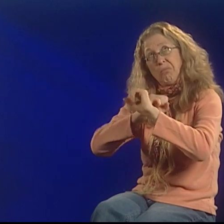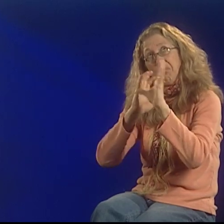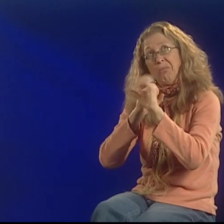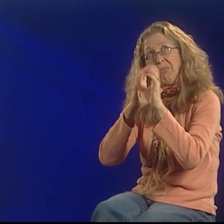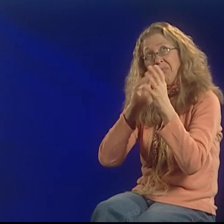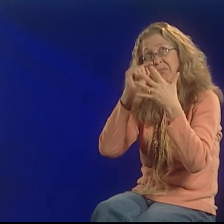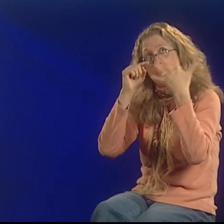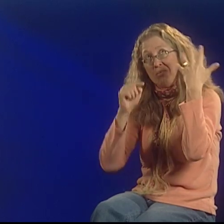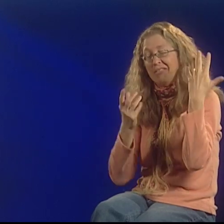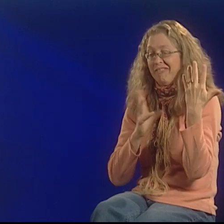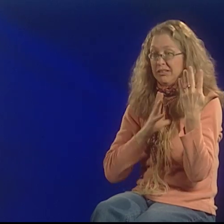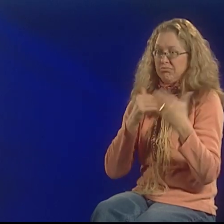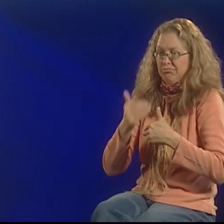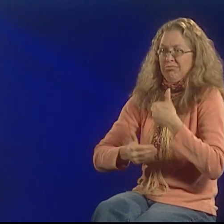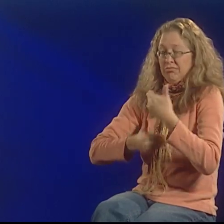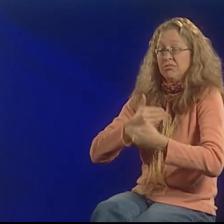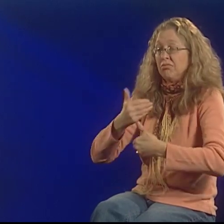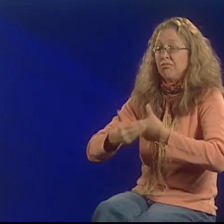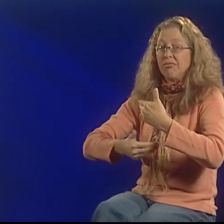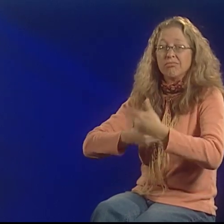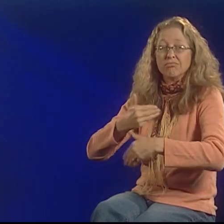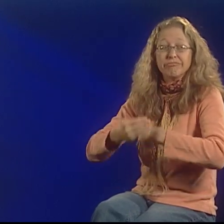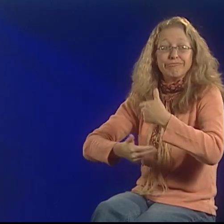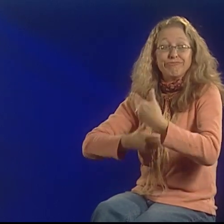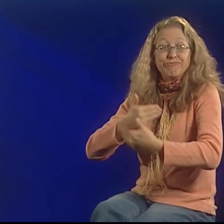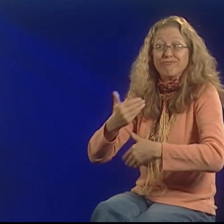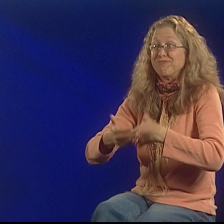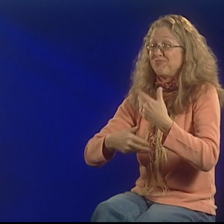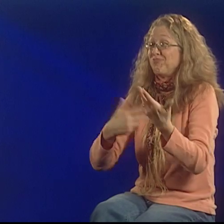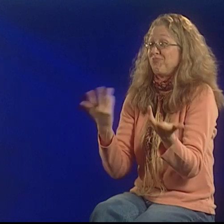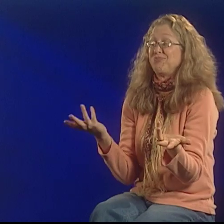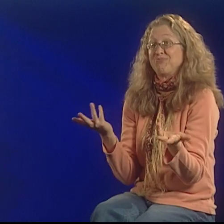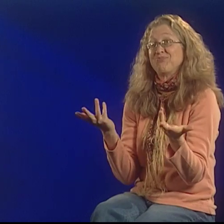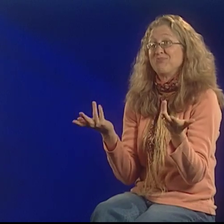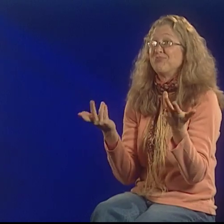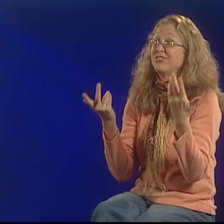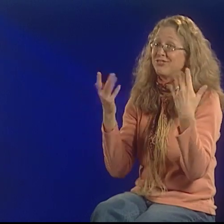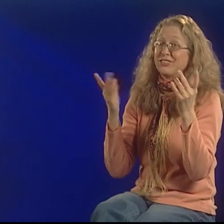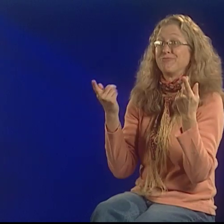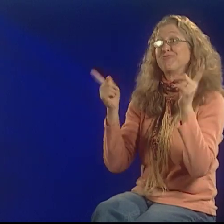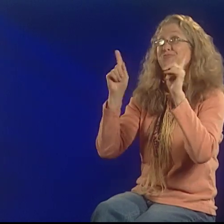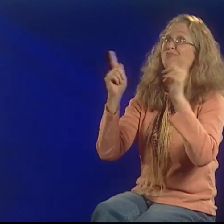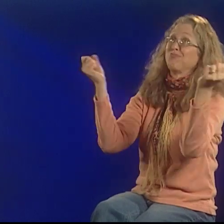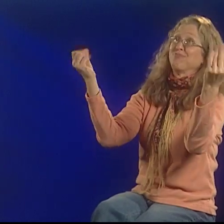images would start to come to mind and... I'd somehow interpret them.